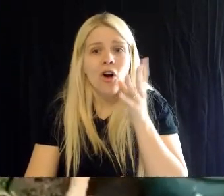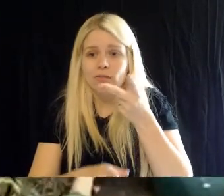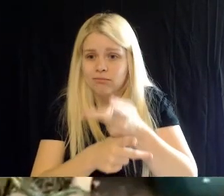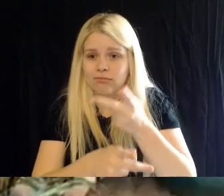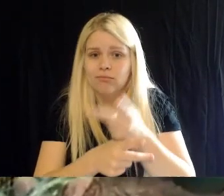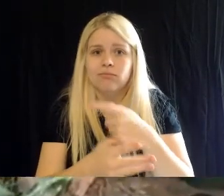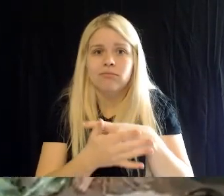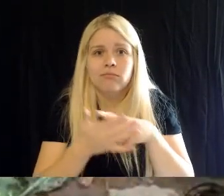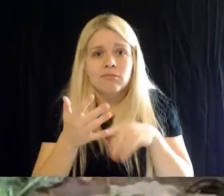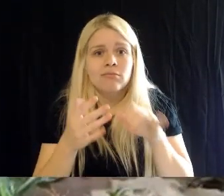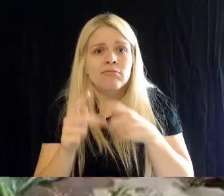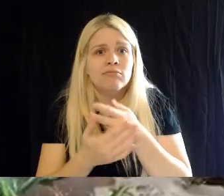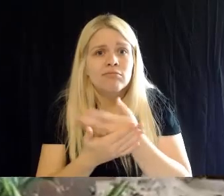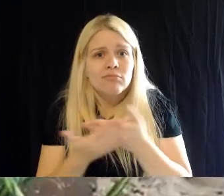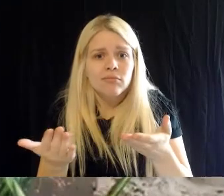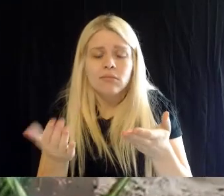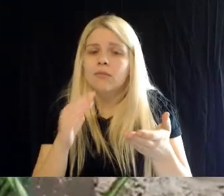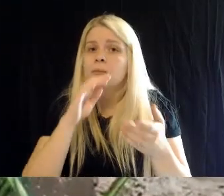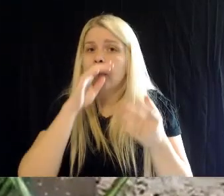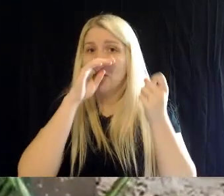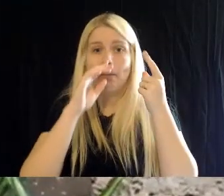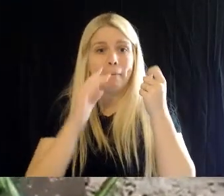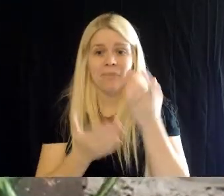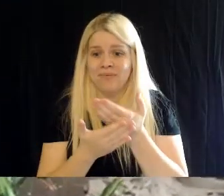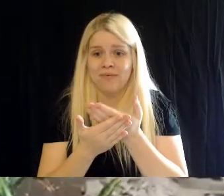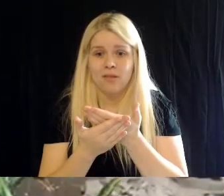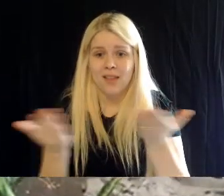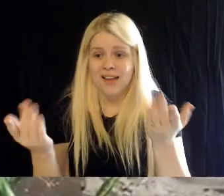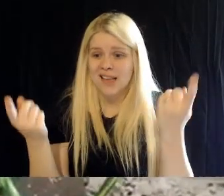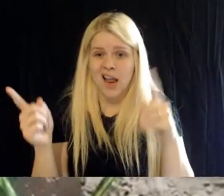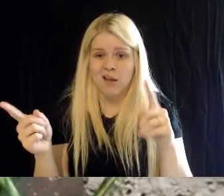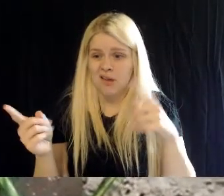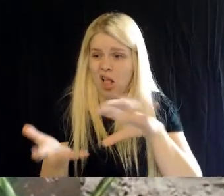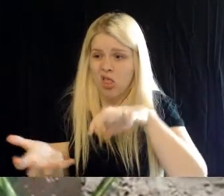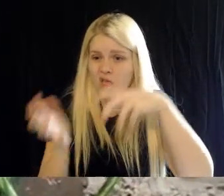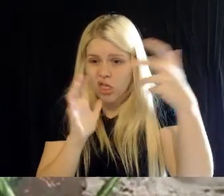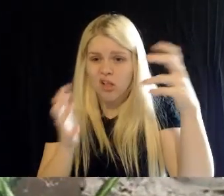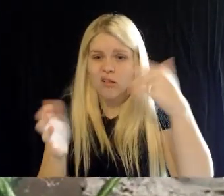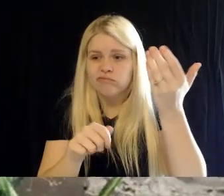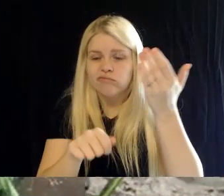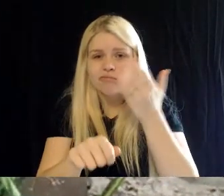unsustainable practices that are still being carried out with farming, they're